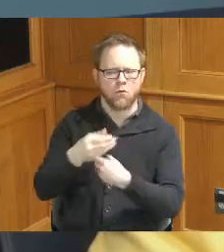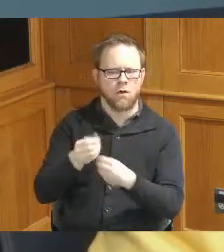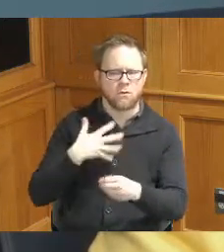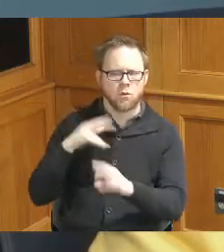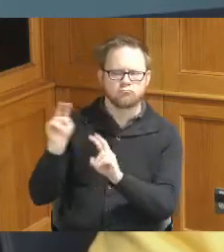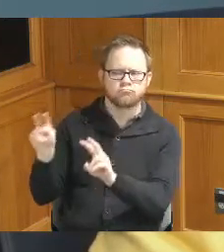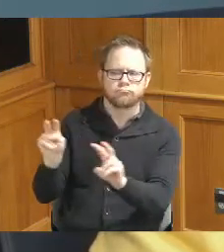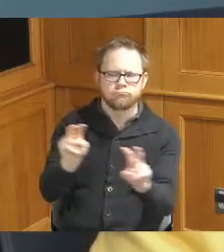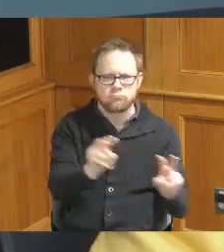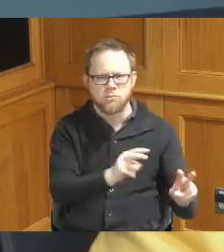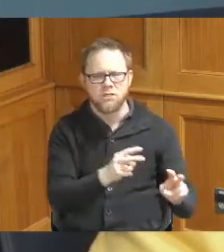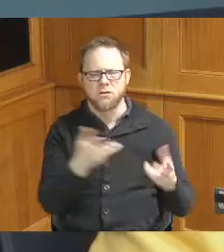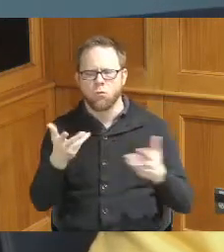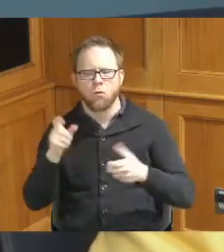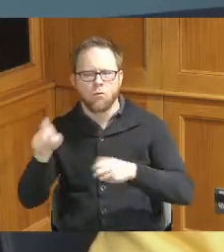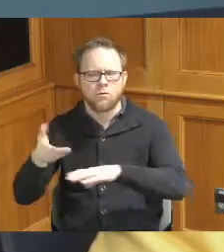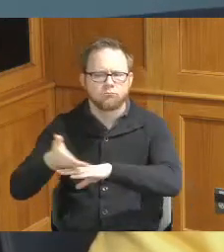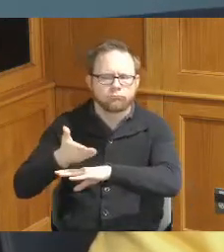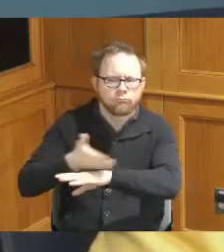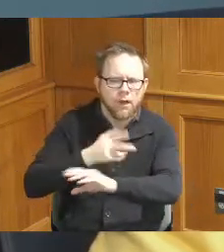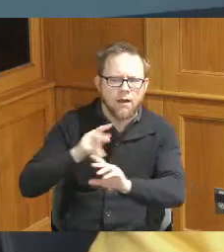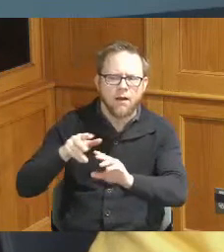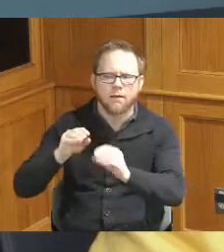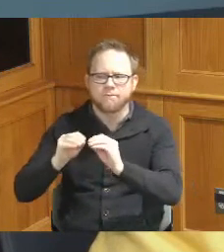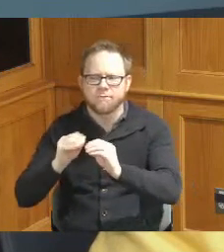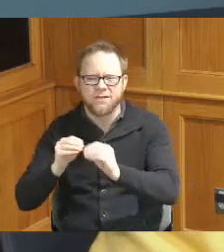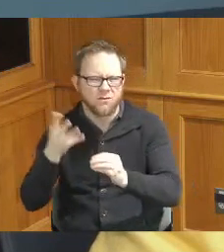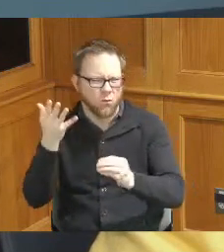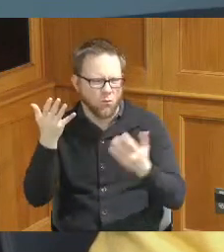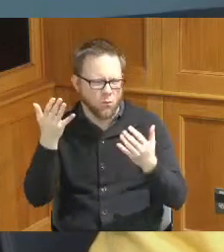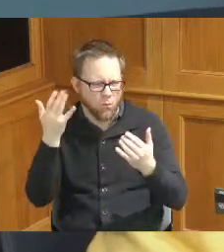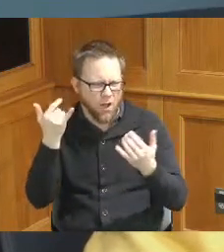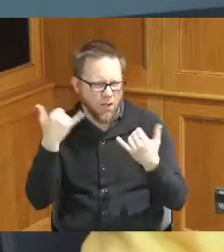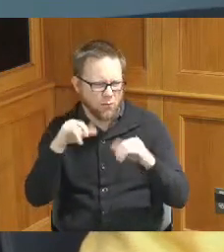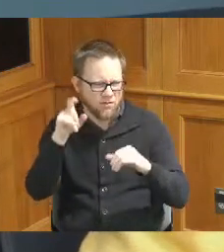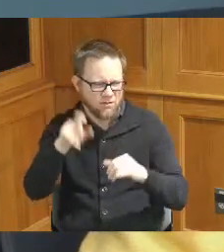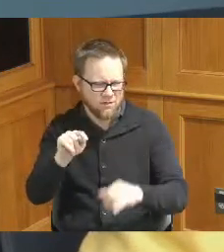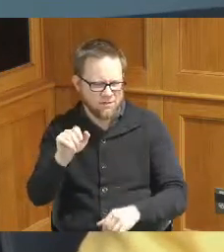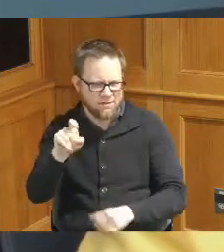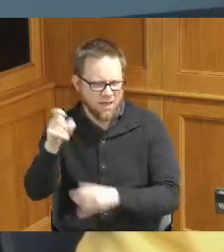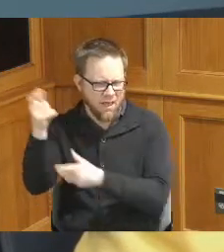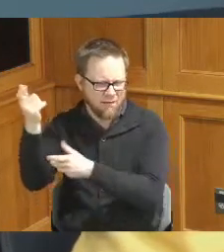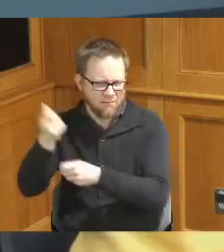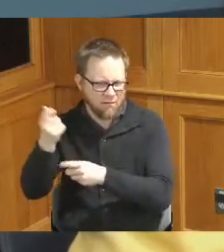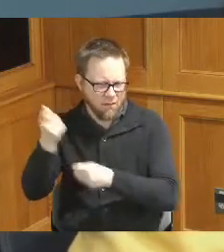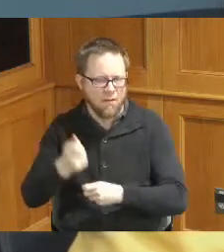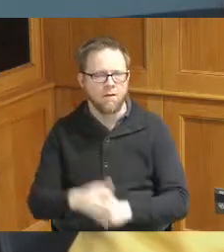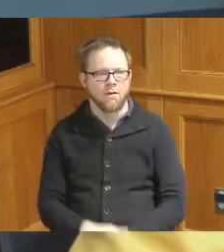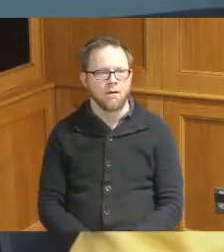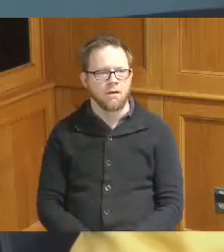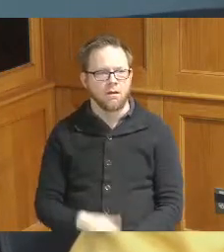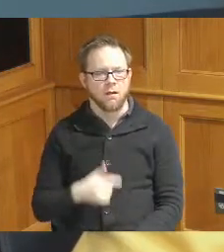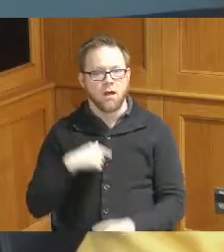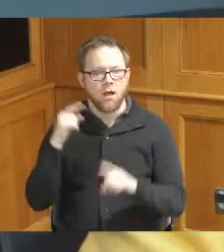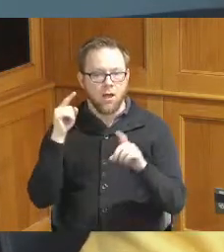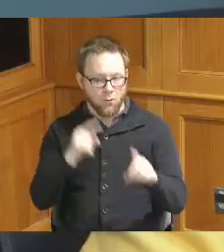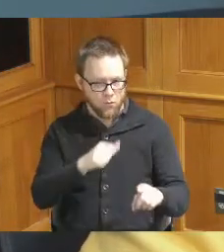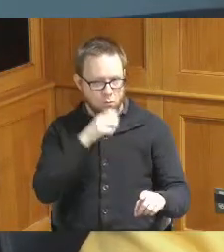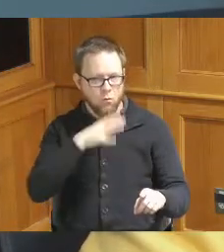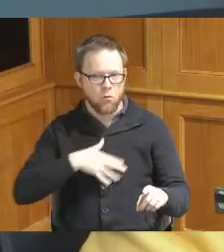repair and why they need a levy for this time I also attended the women's history photo shoot